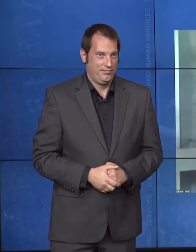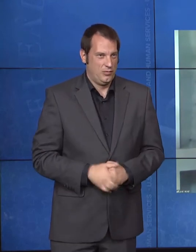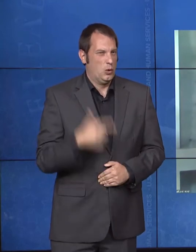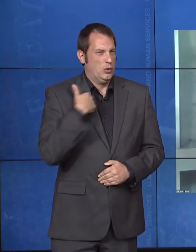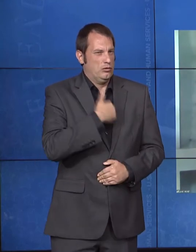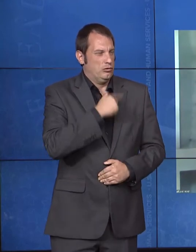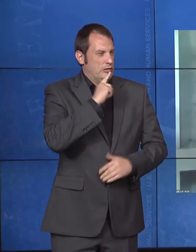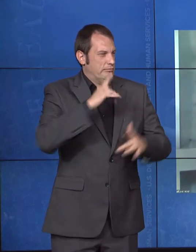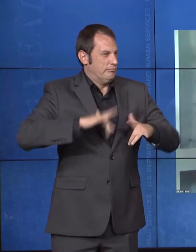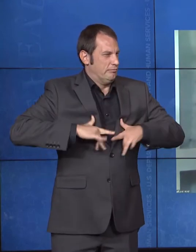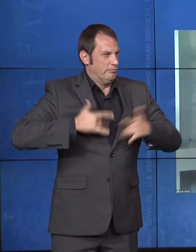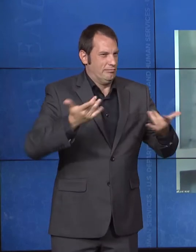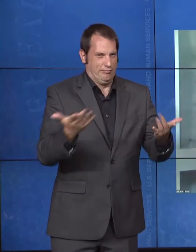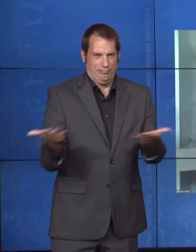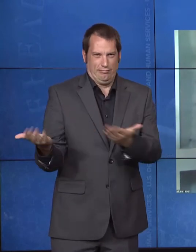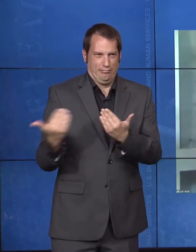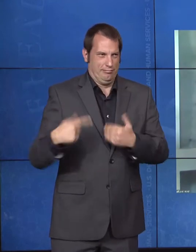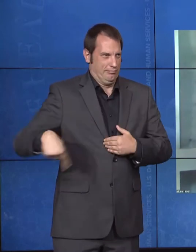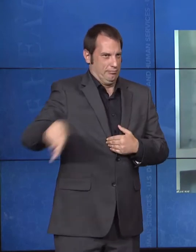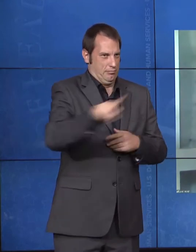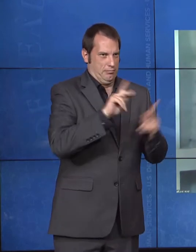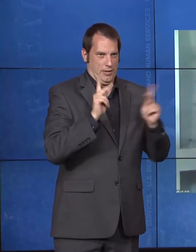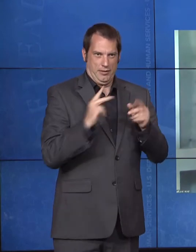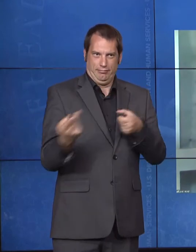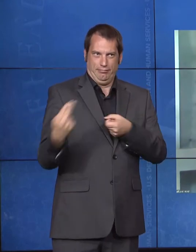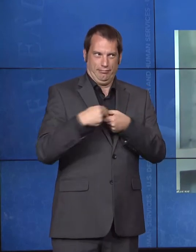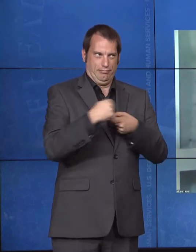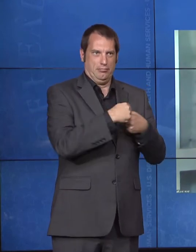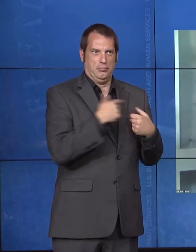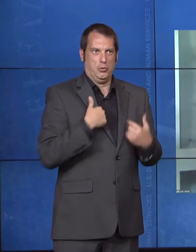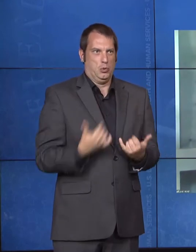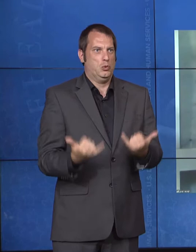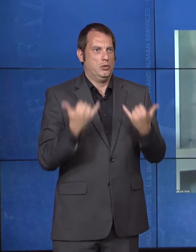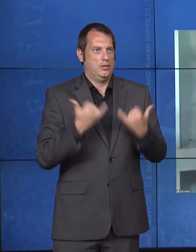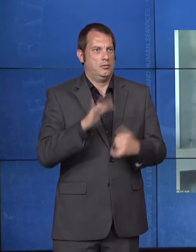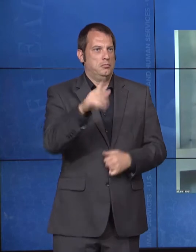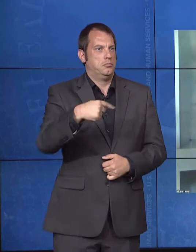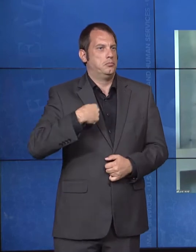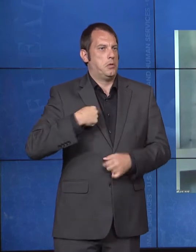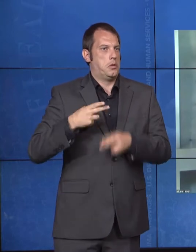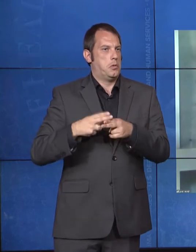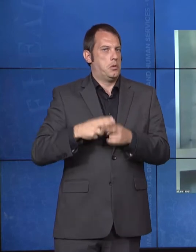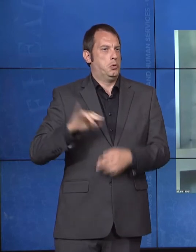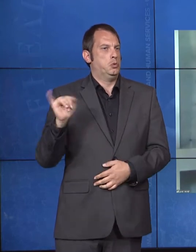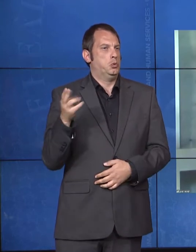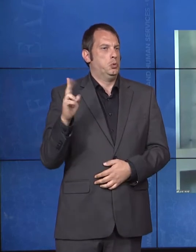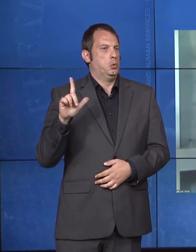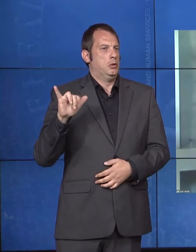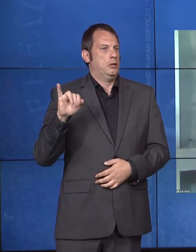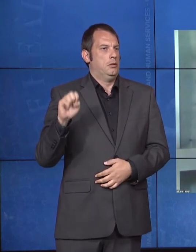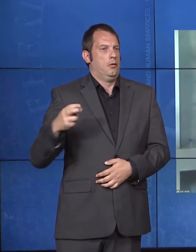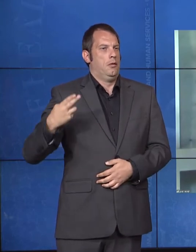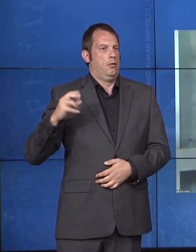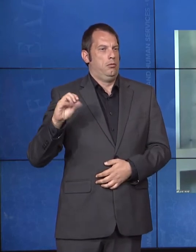the nation today. I am Julie Hocker, the commissioner of the Administration on Disabilities on the